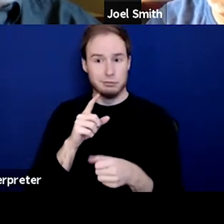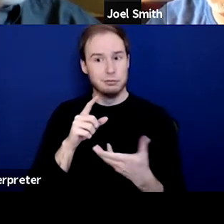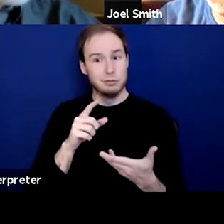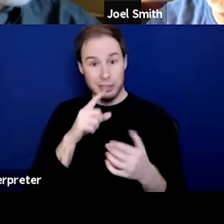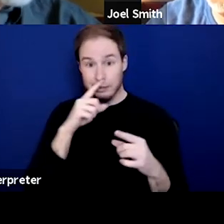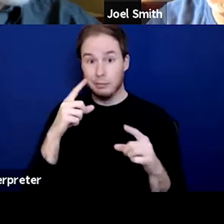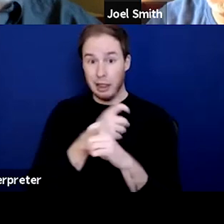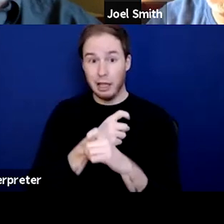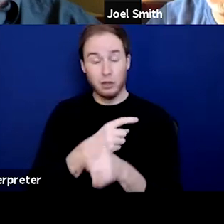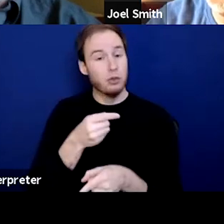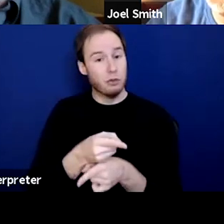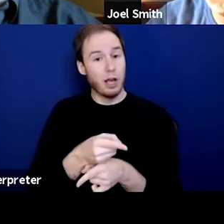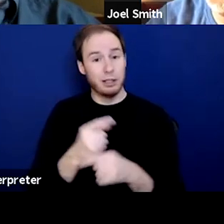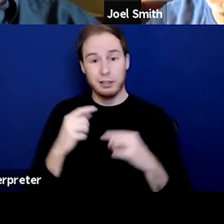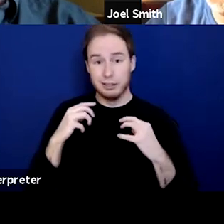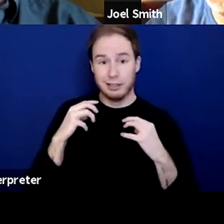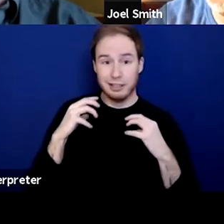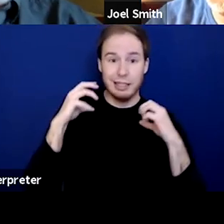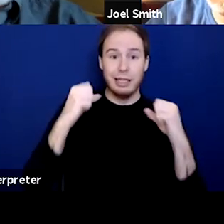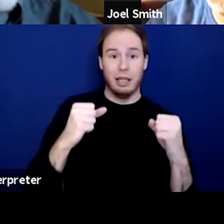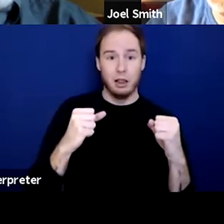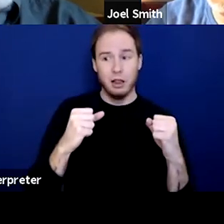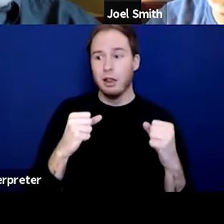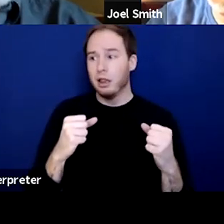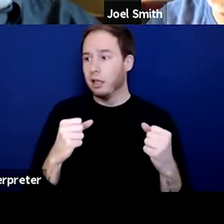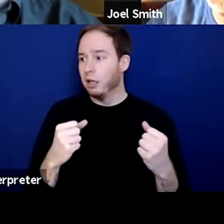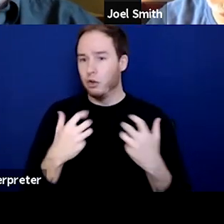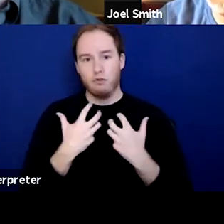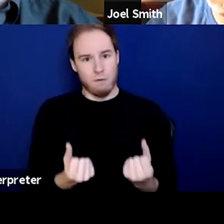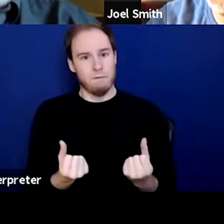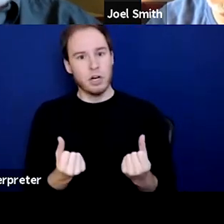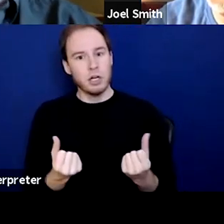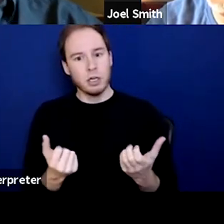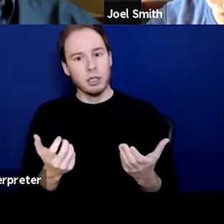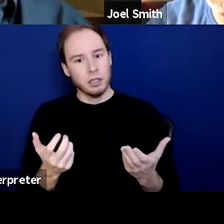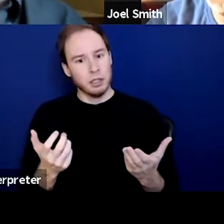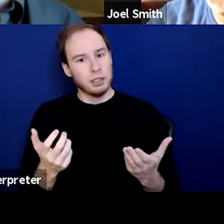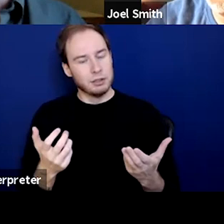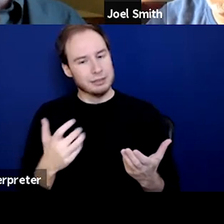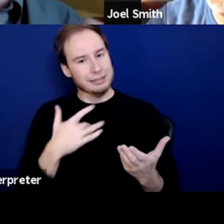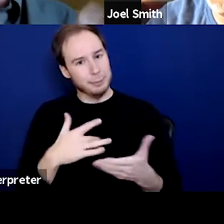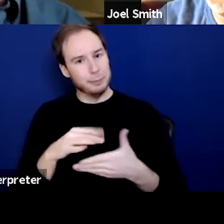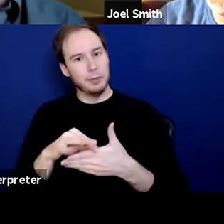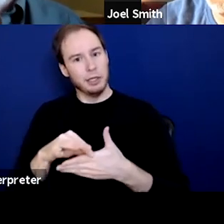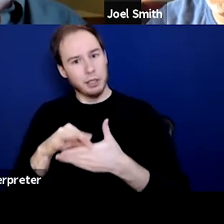that healing and recovery almost always happens in the context of a kind, loving, caring,